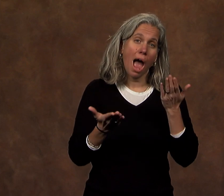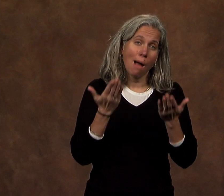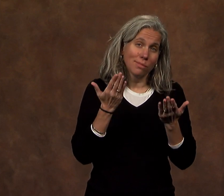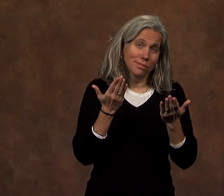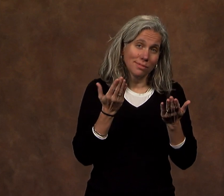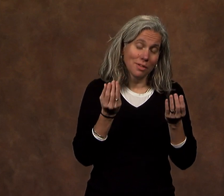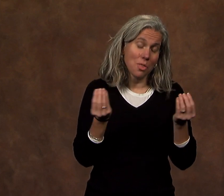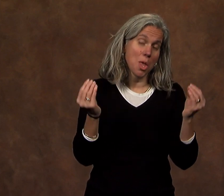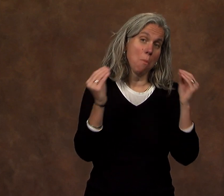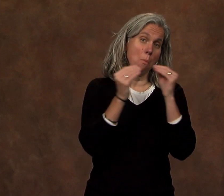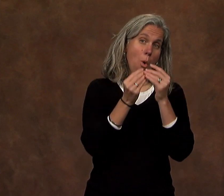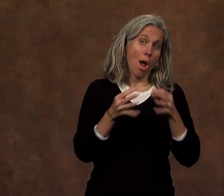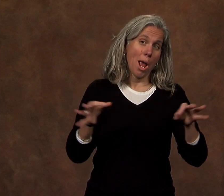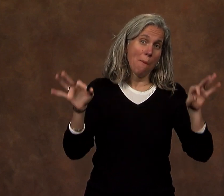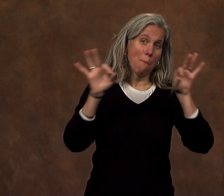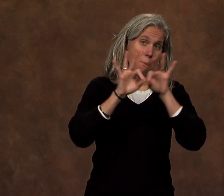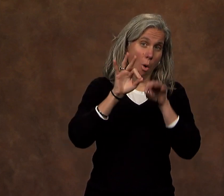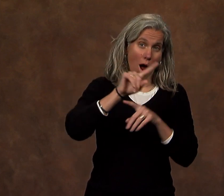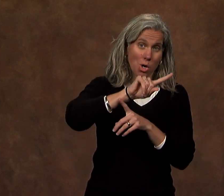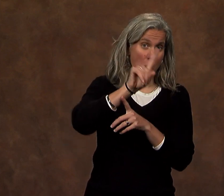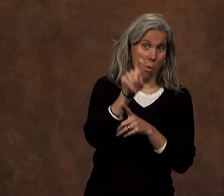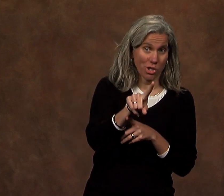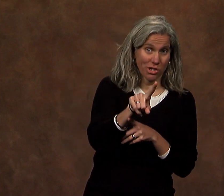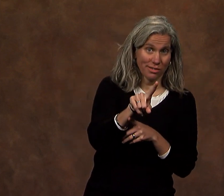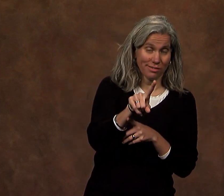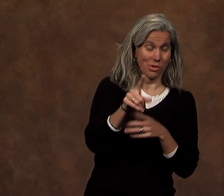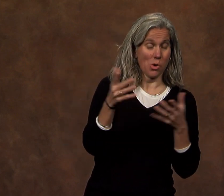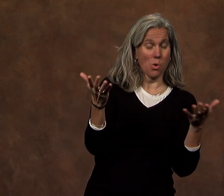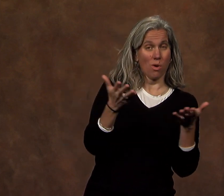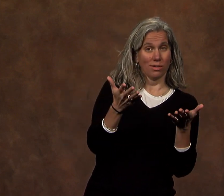Perhaps the more important question may be,